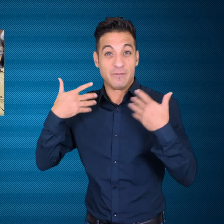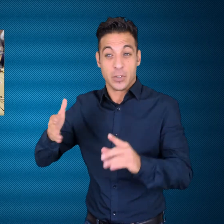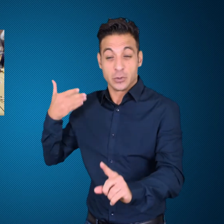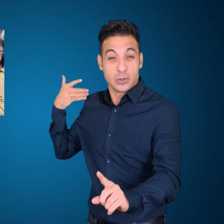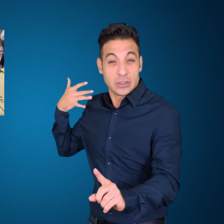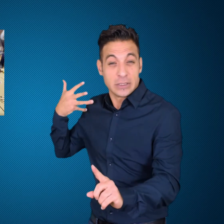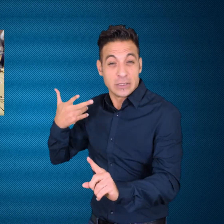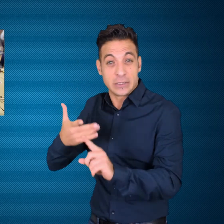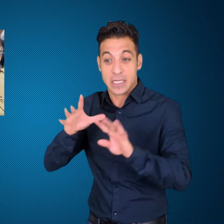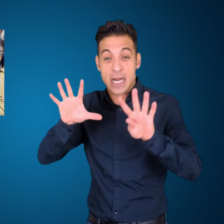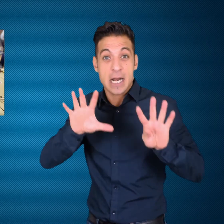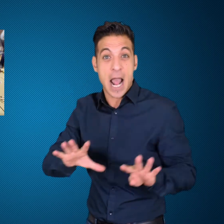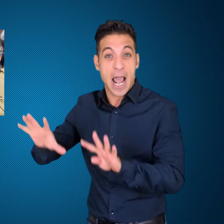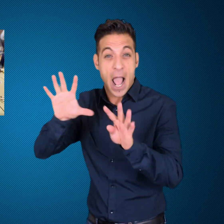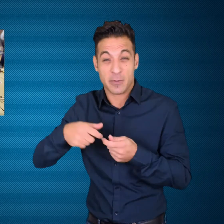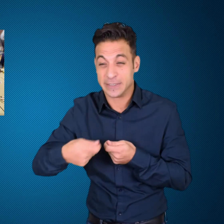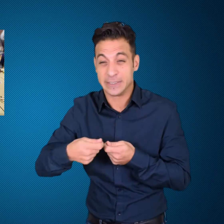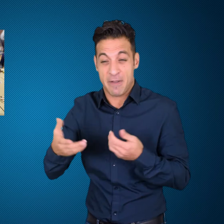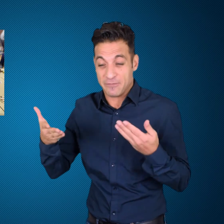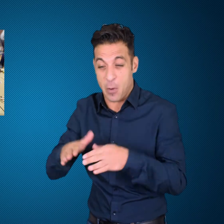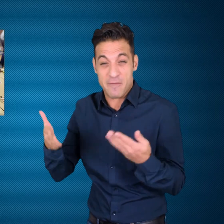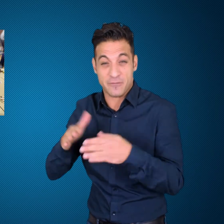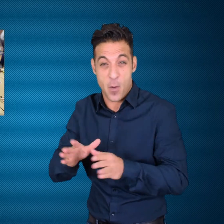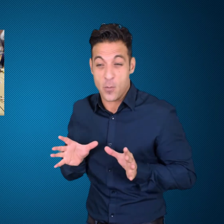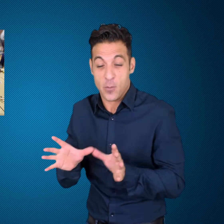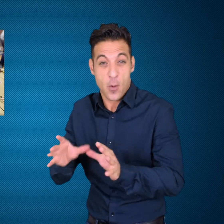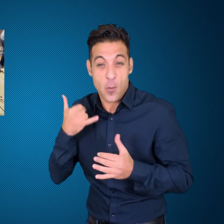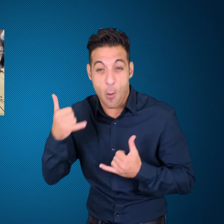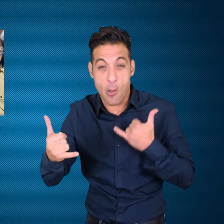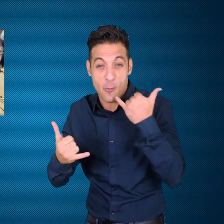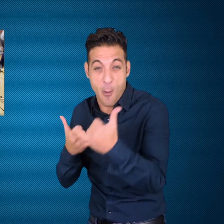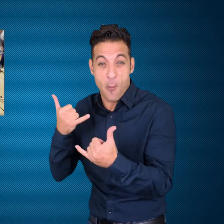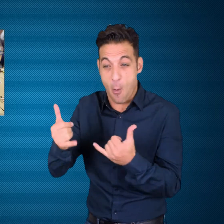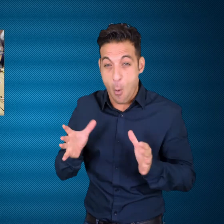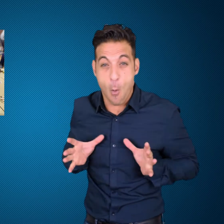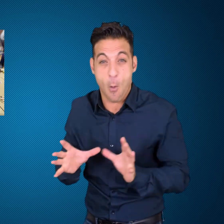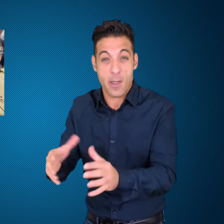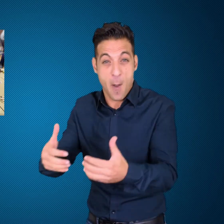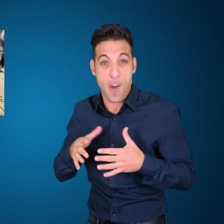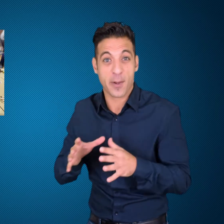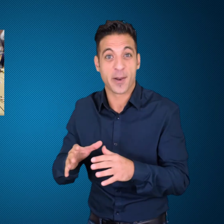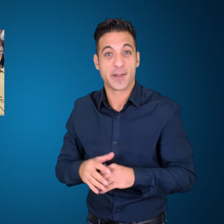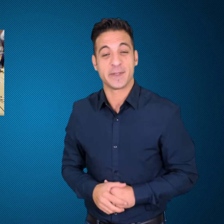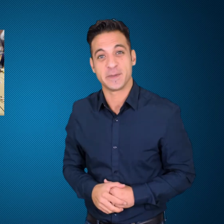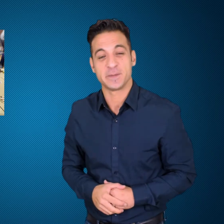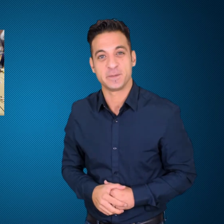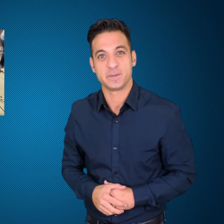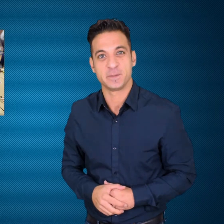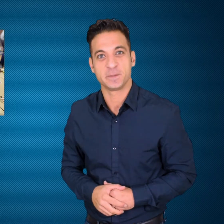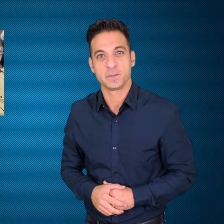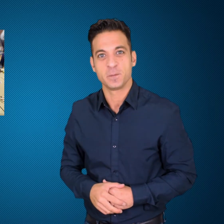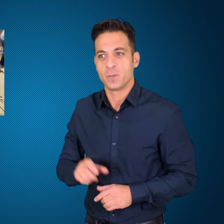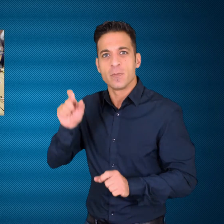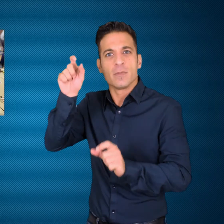getting cash prizes. The buy in price